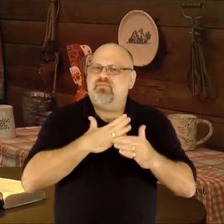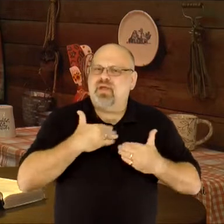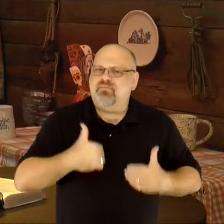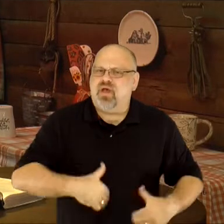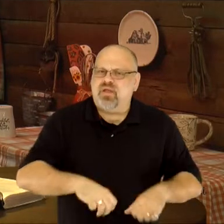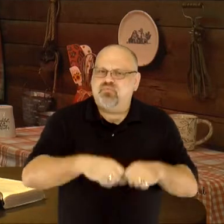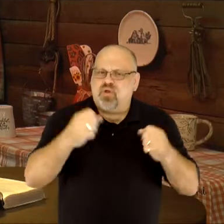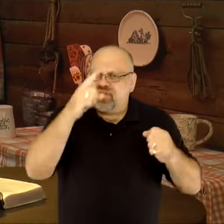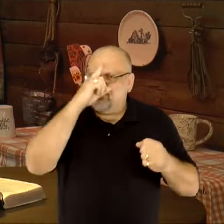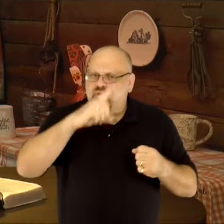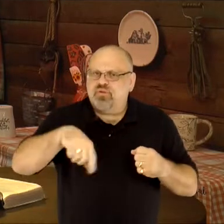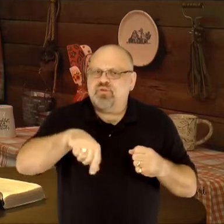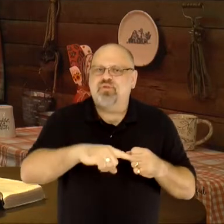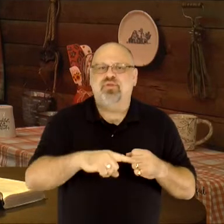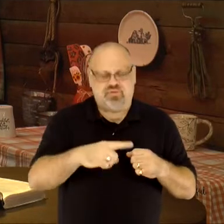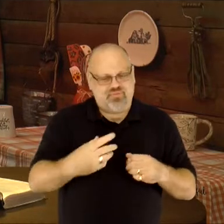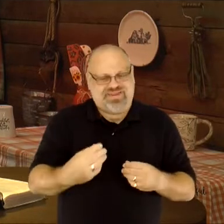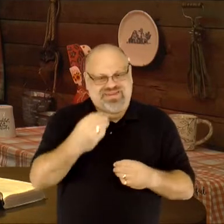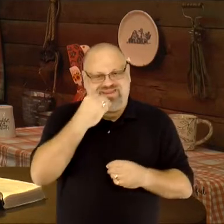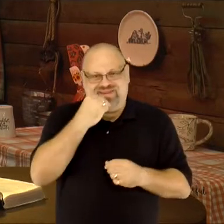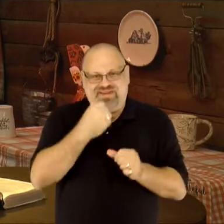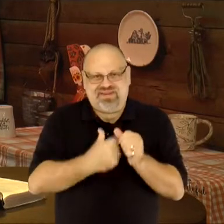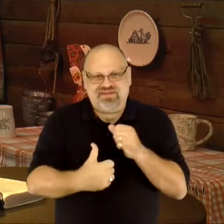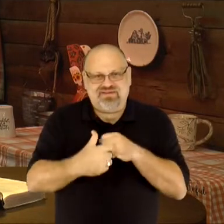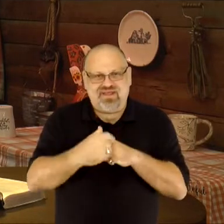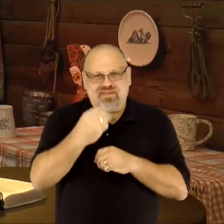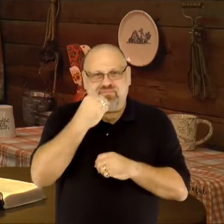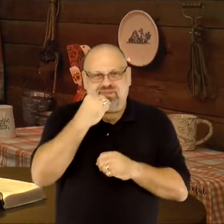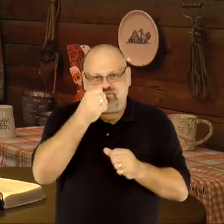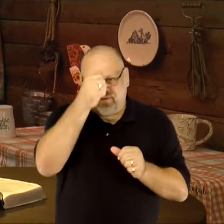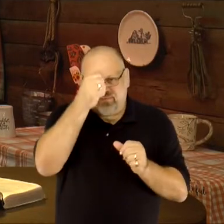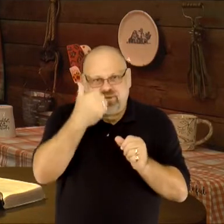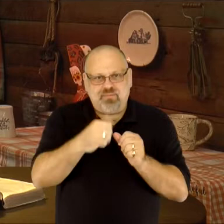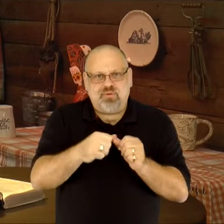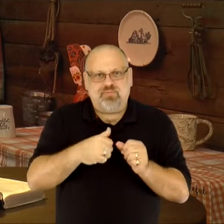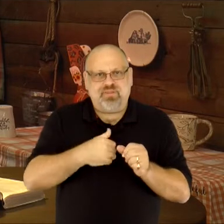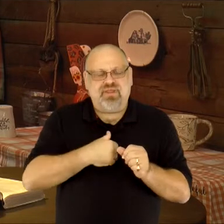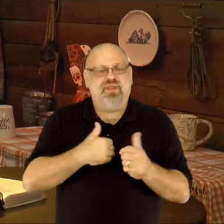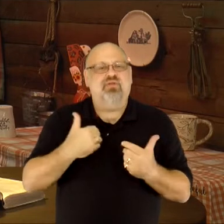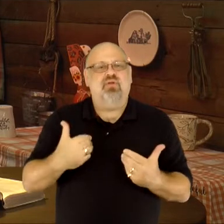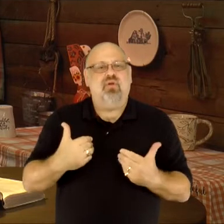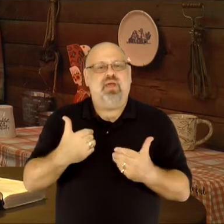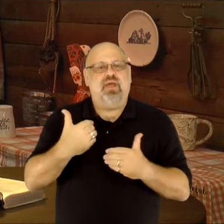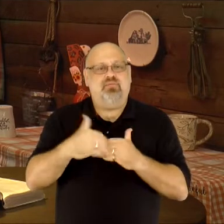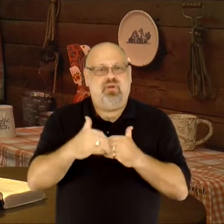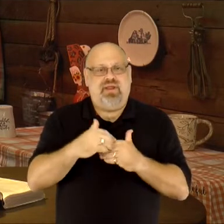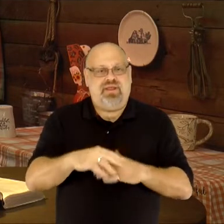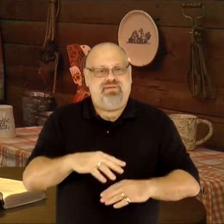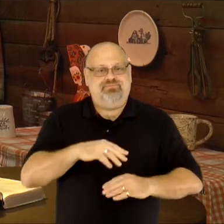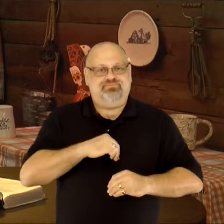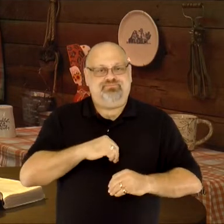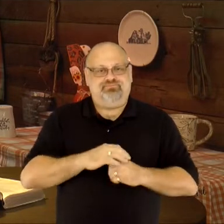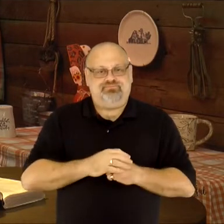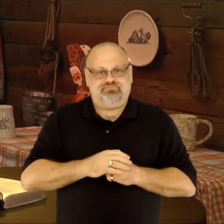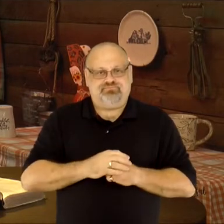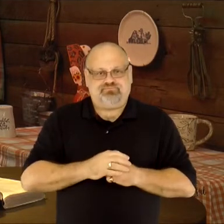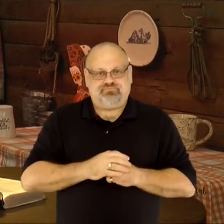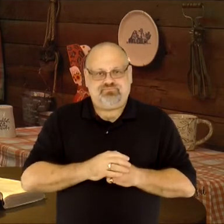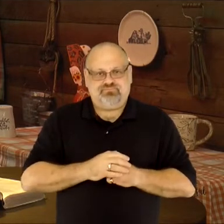My body which is broken for you. Take eat, and each time you do, remember Me." Let's receive the bread.